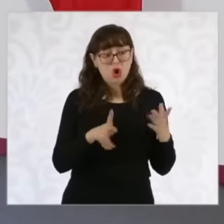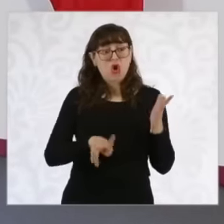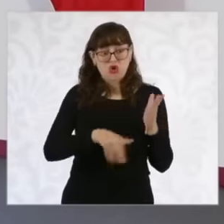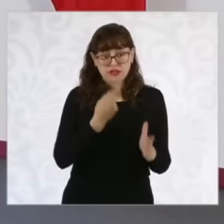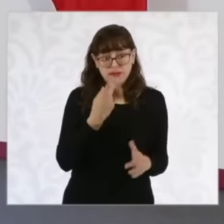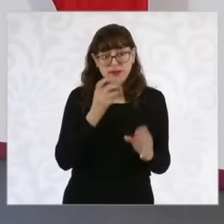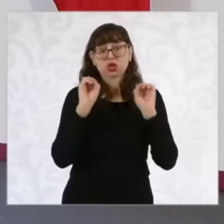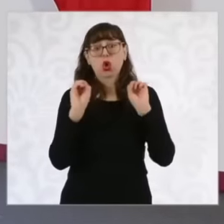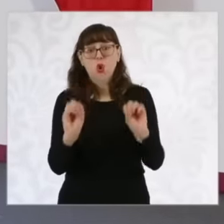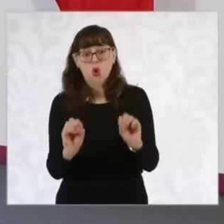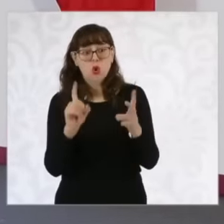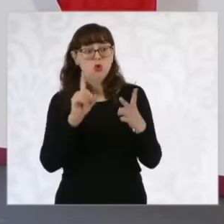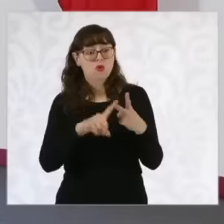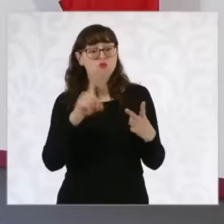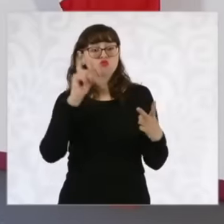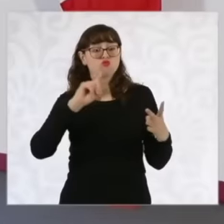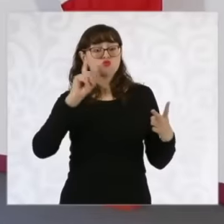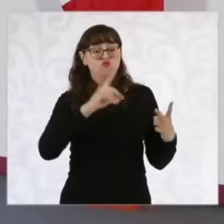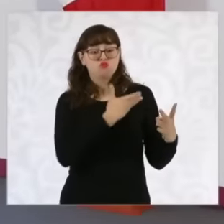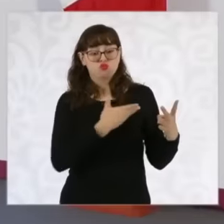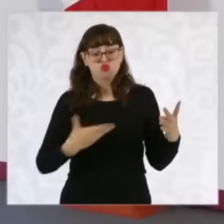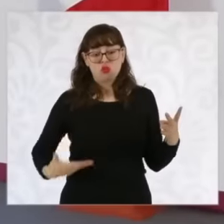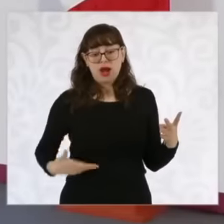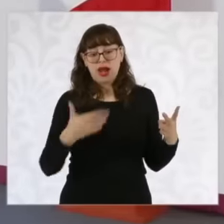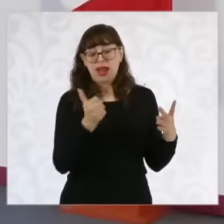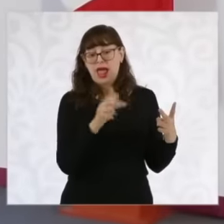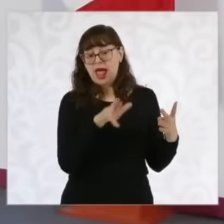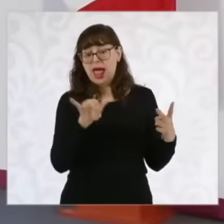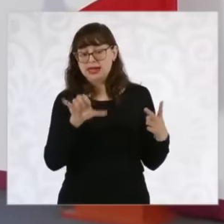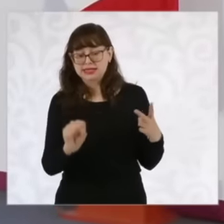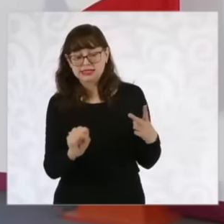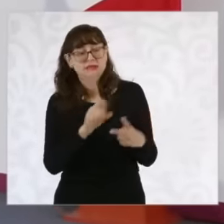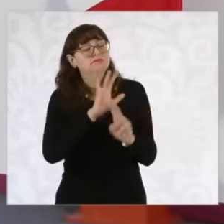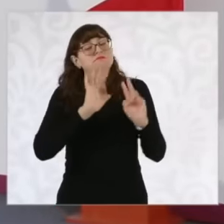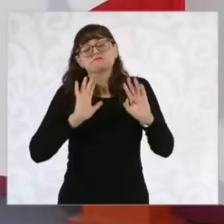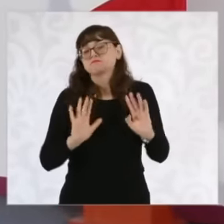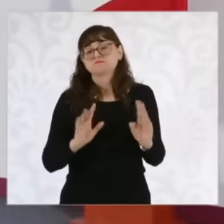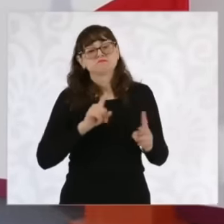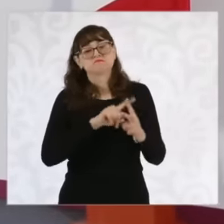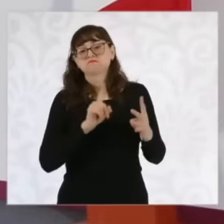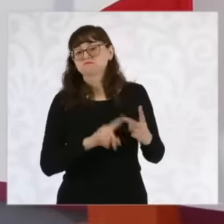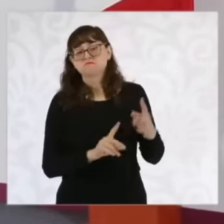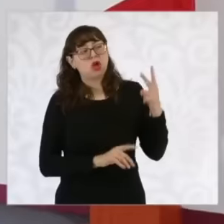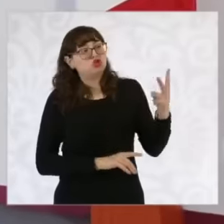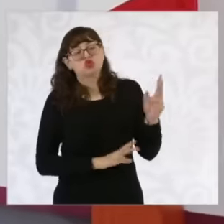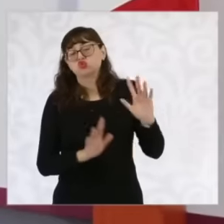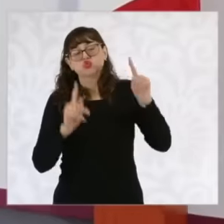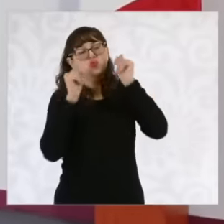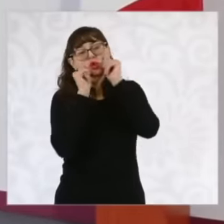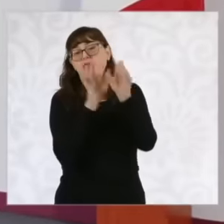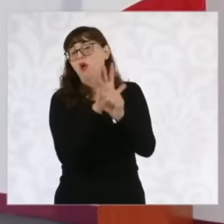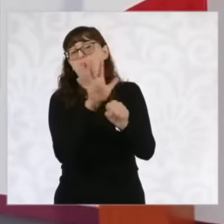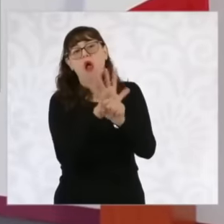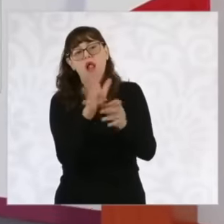is ours, our policy that the root causes of migration must be addressed because